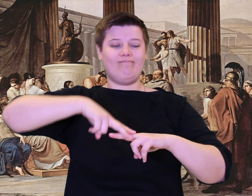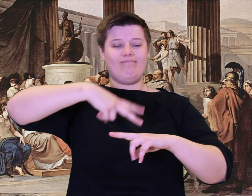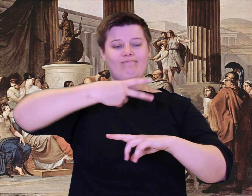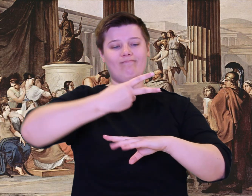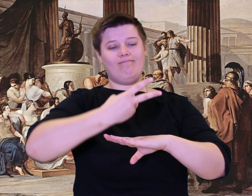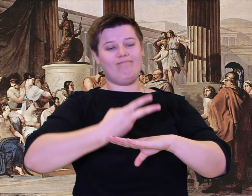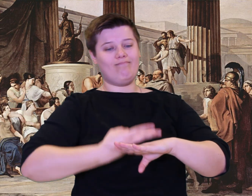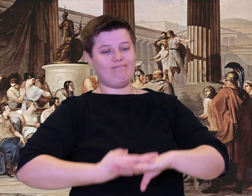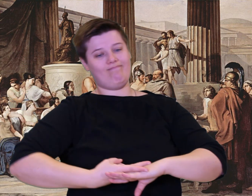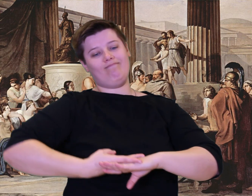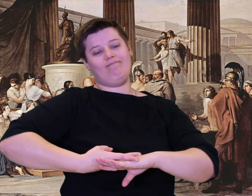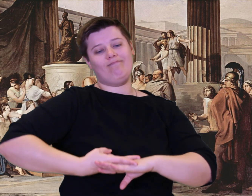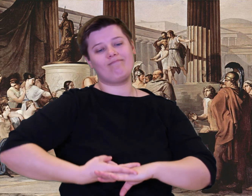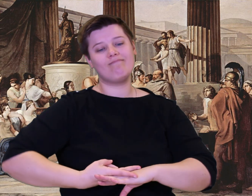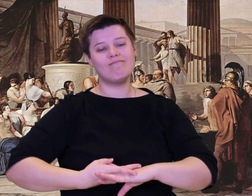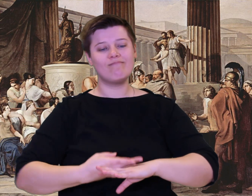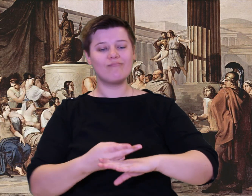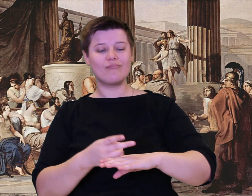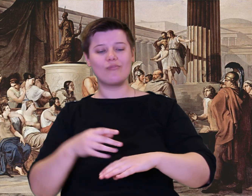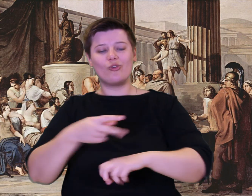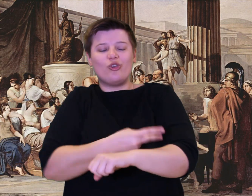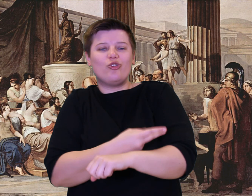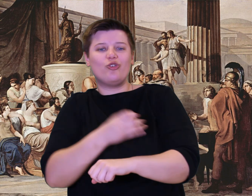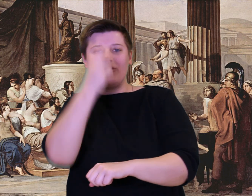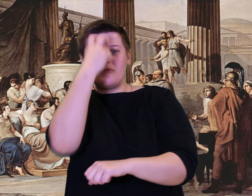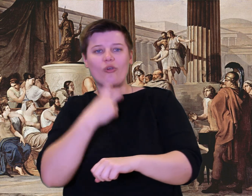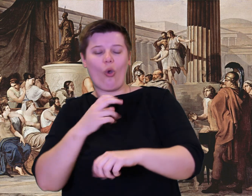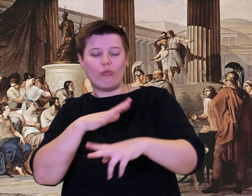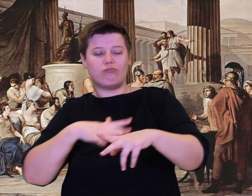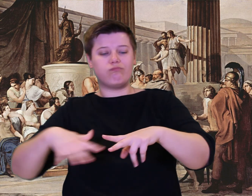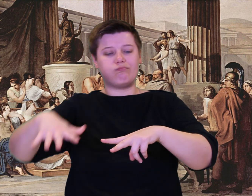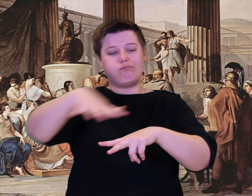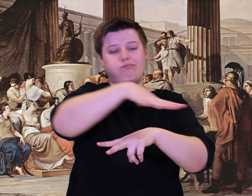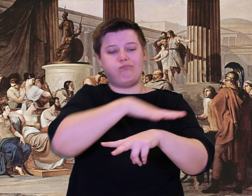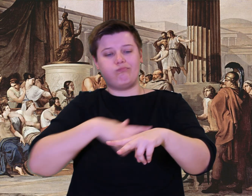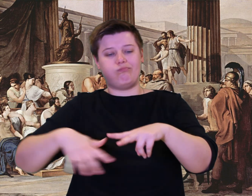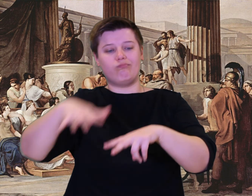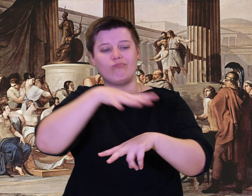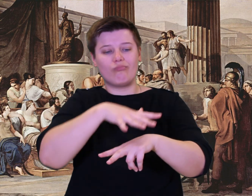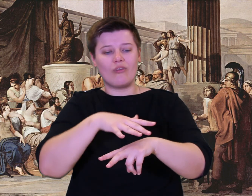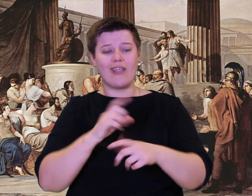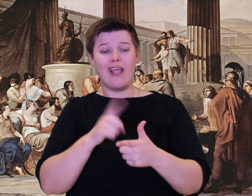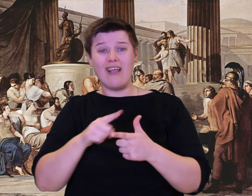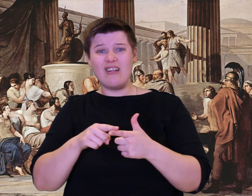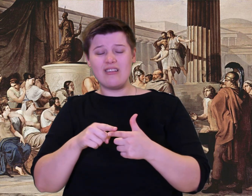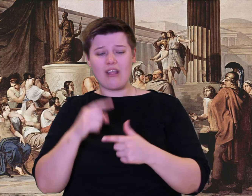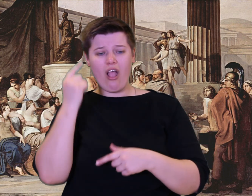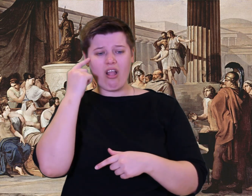unmixed milk, he lay stretched out among his flocks. Then, thinking like a military